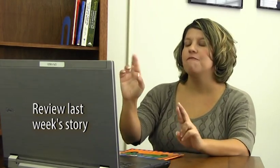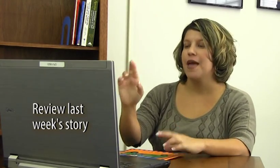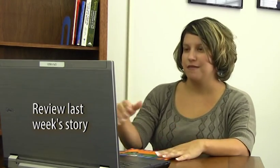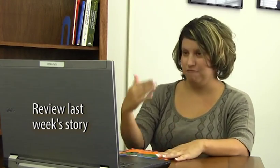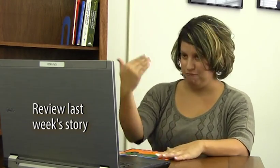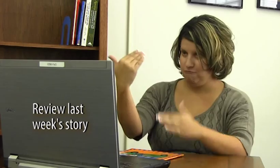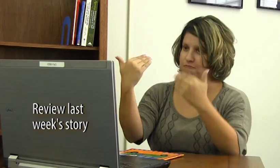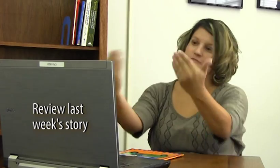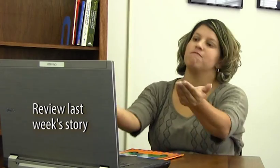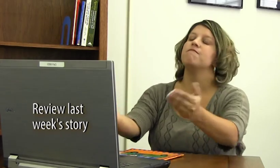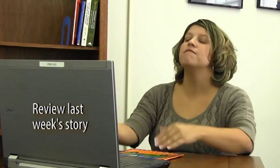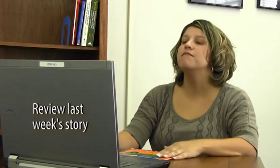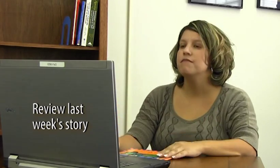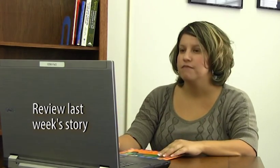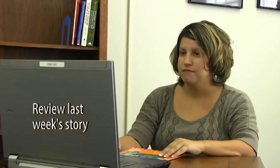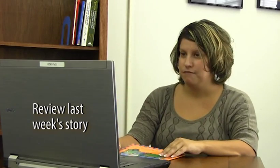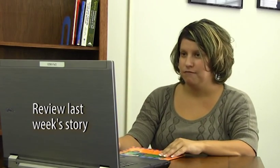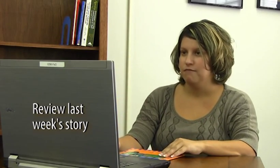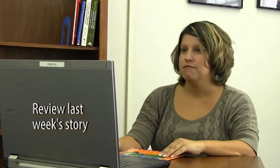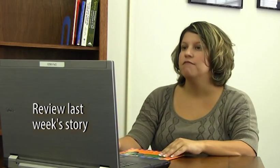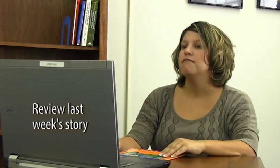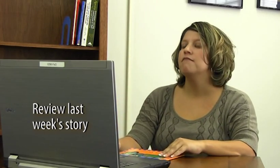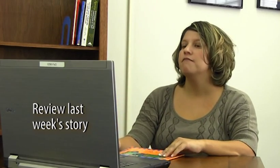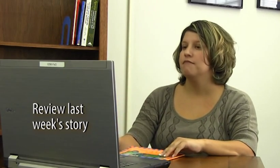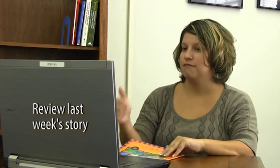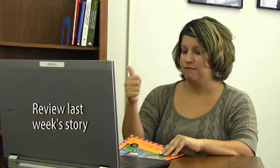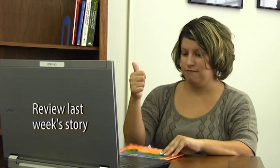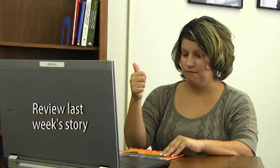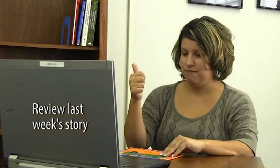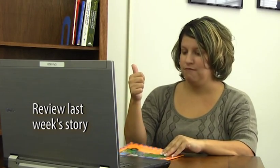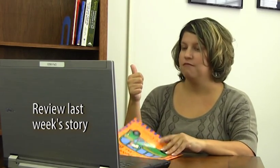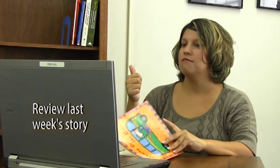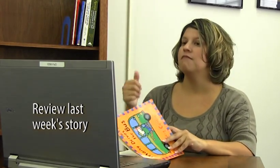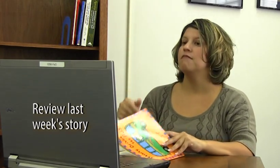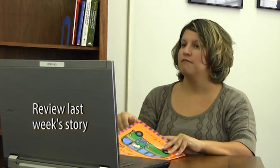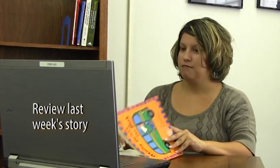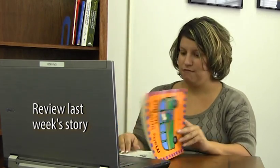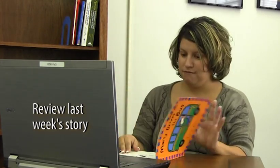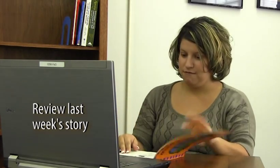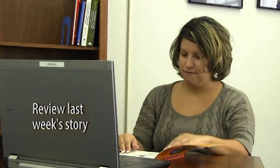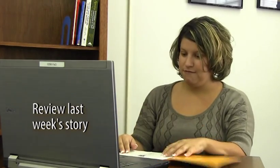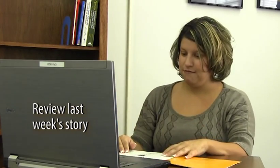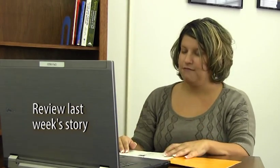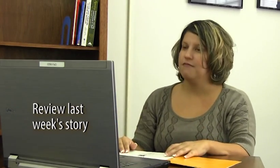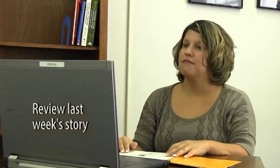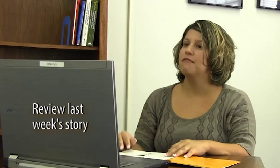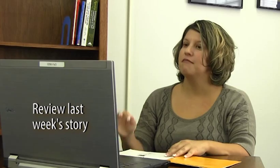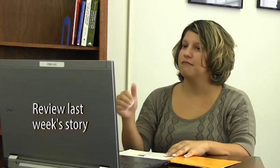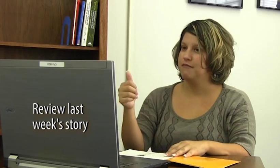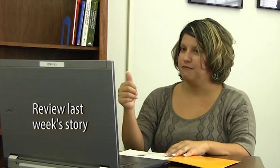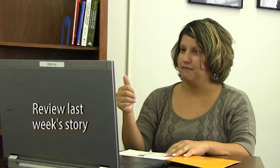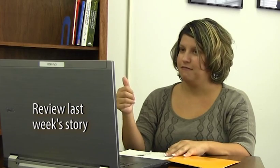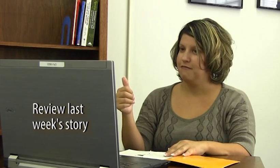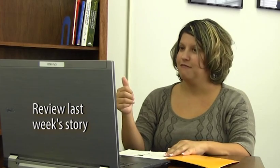Ok, go ahead I'm ready. Great!